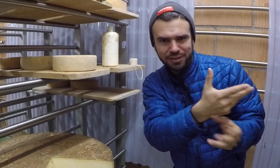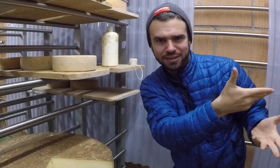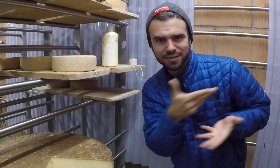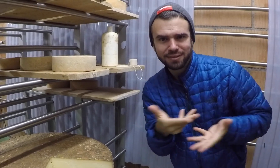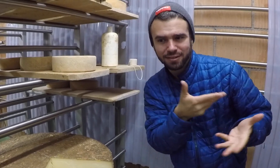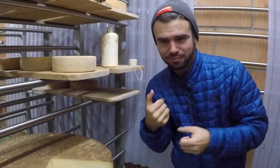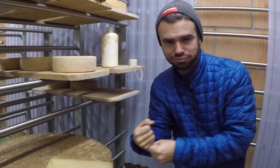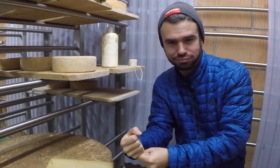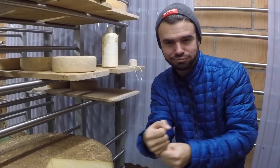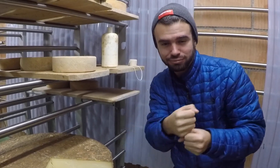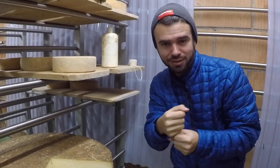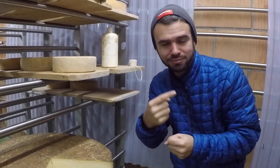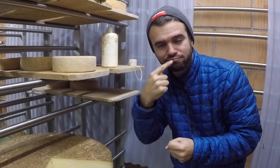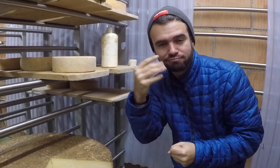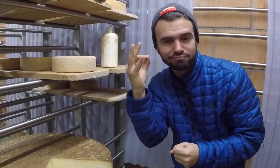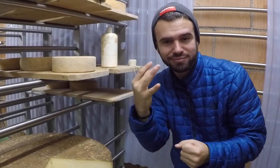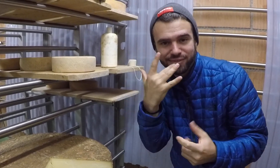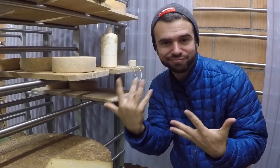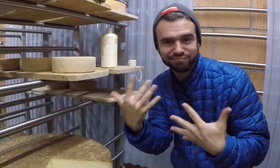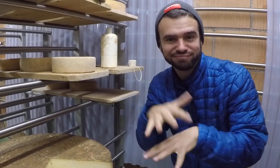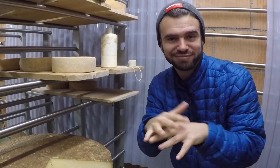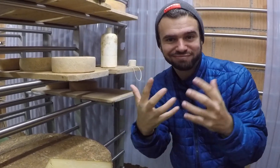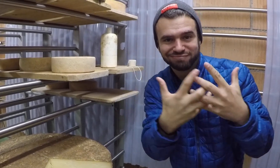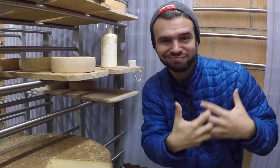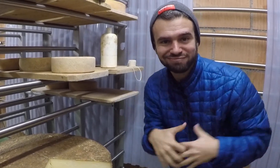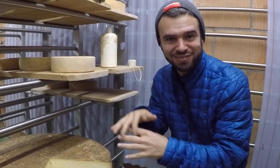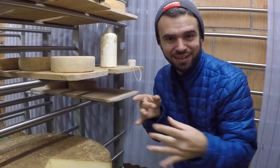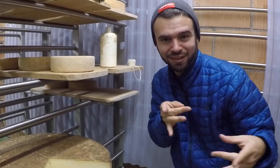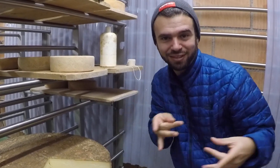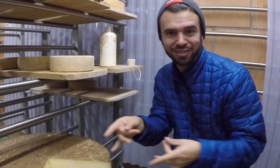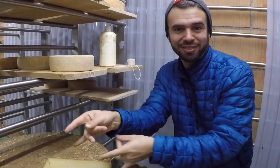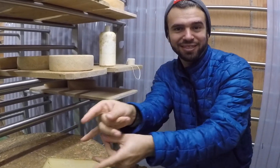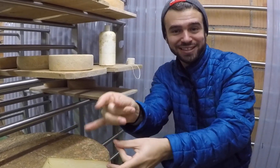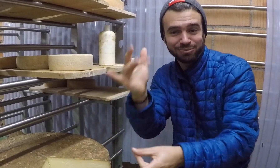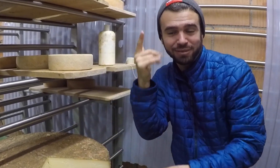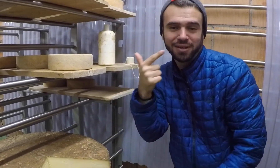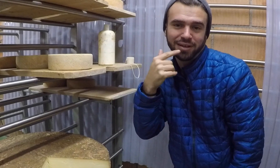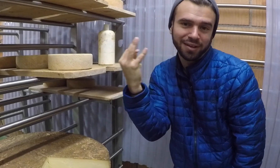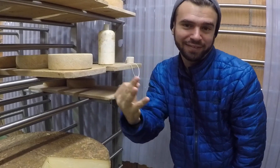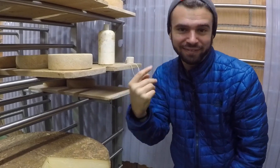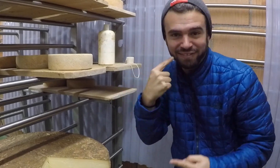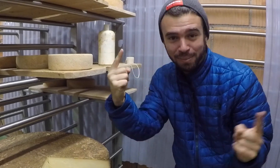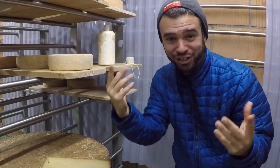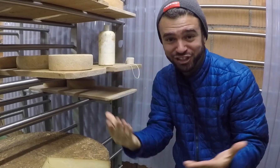Everything blends well in the end. That's why cheese is so great in Switzerland.